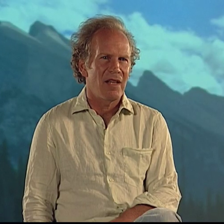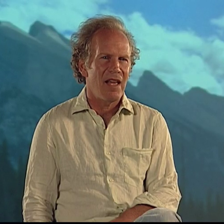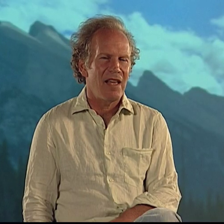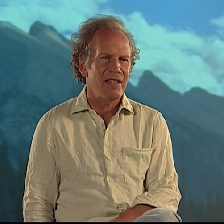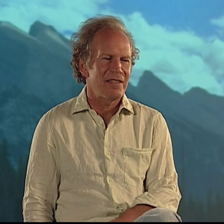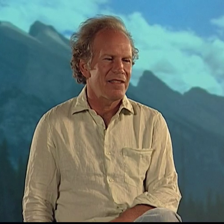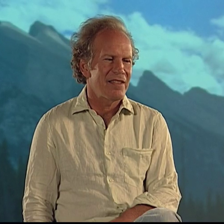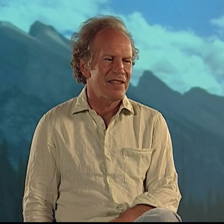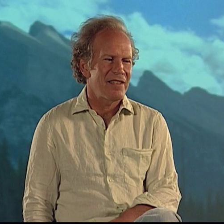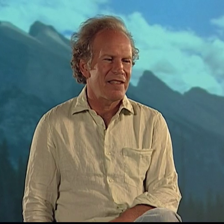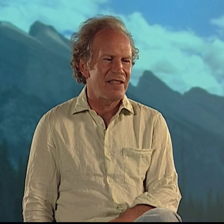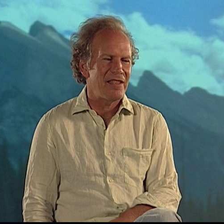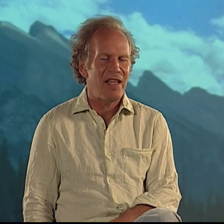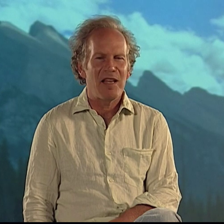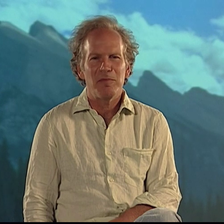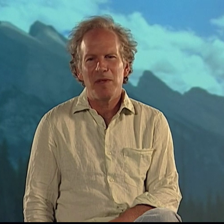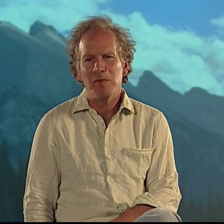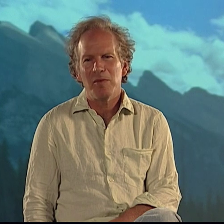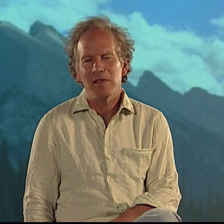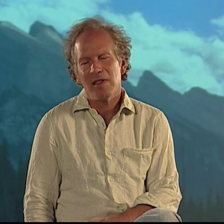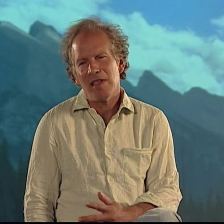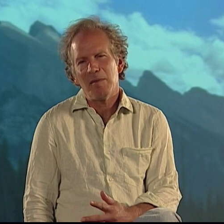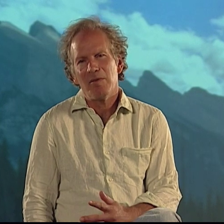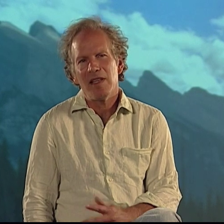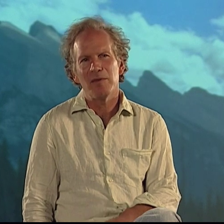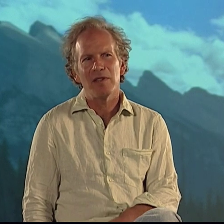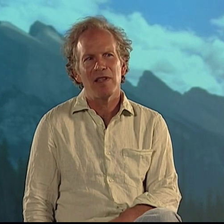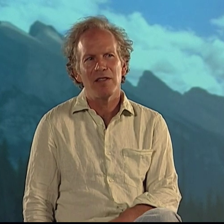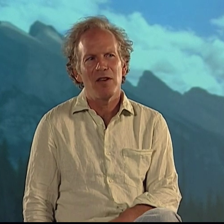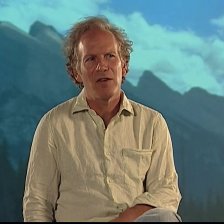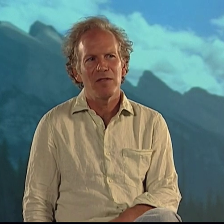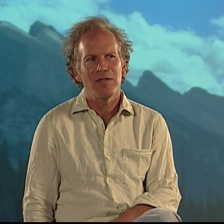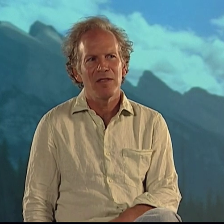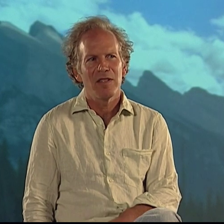And people would say, Debbie Rennie would say, "No!